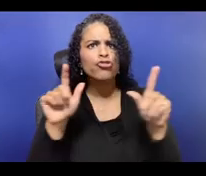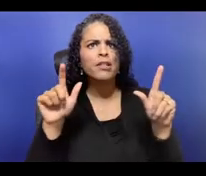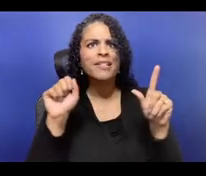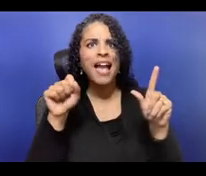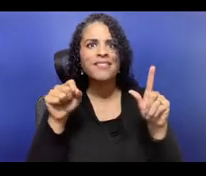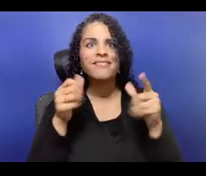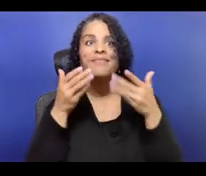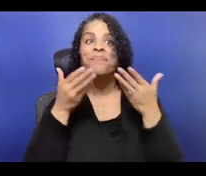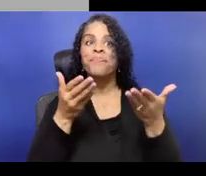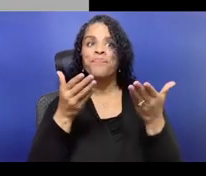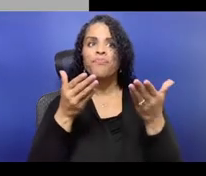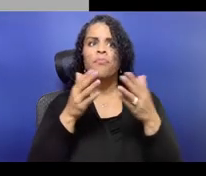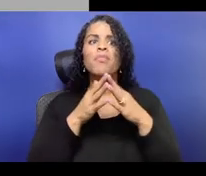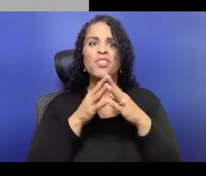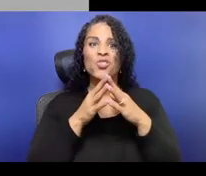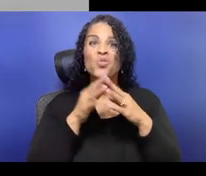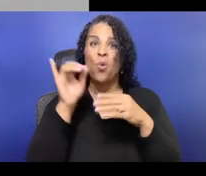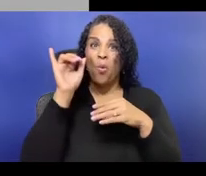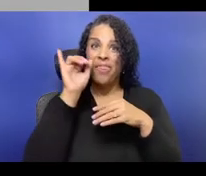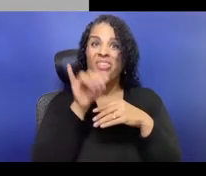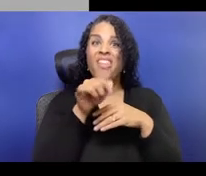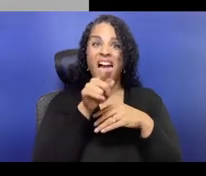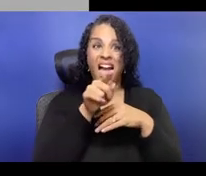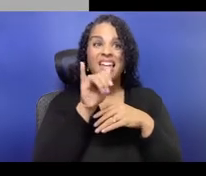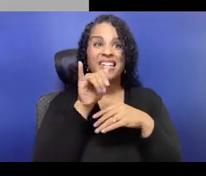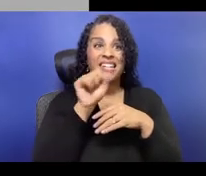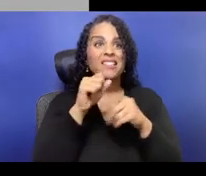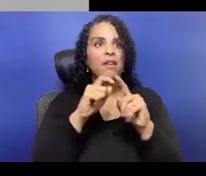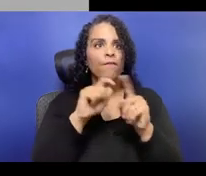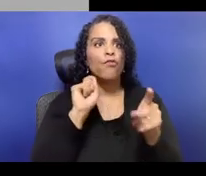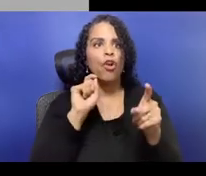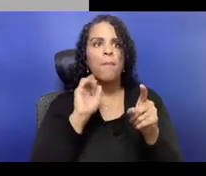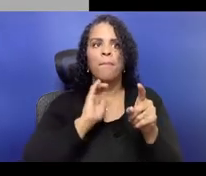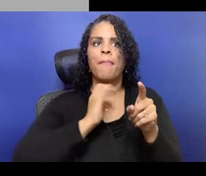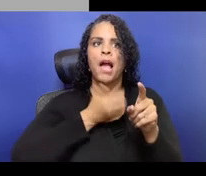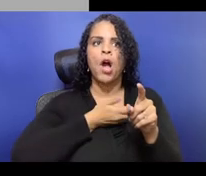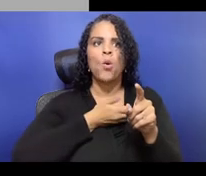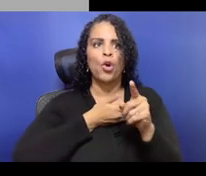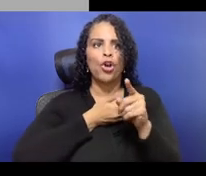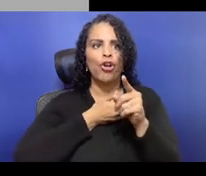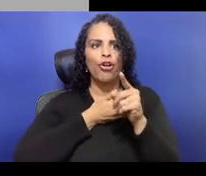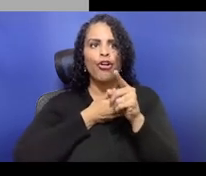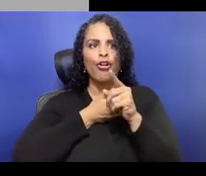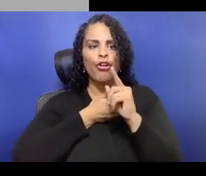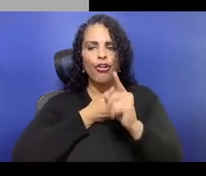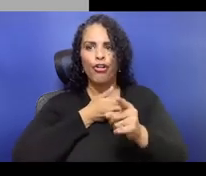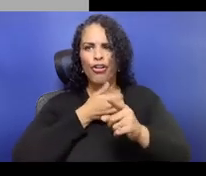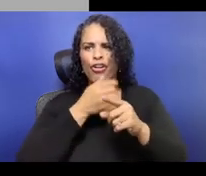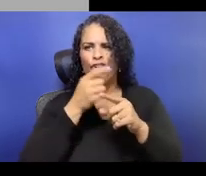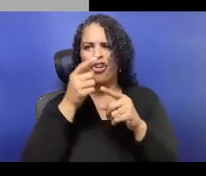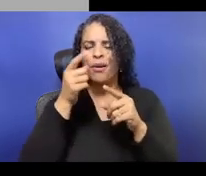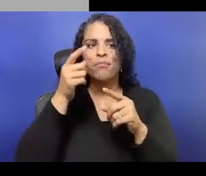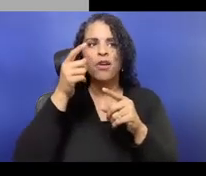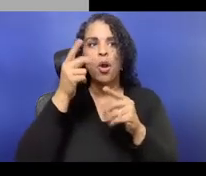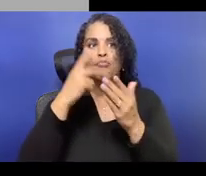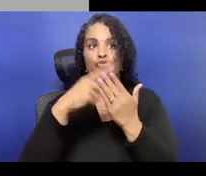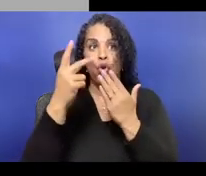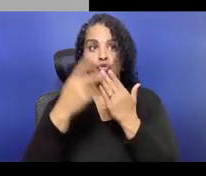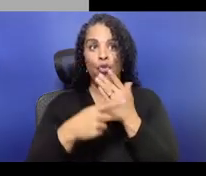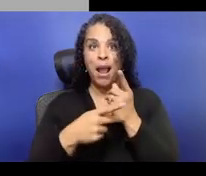for anything that came up around racial justice or issues in the community that needed